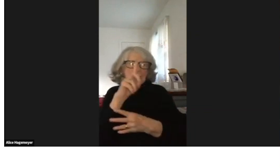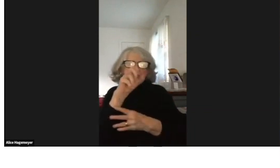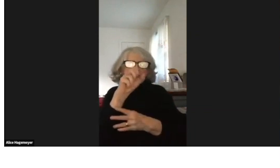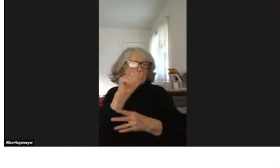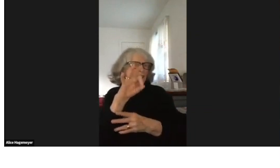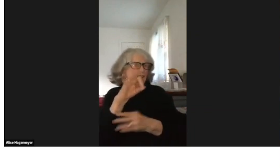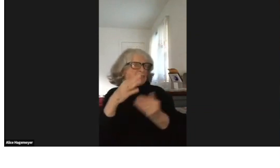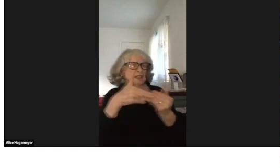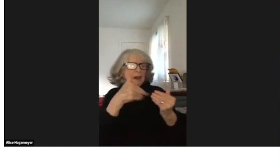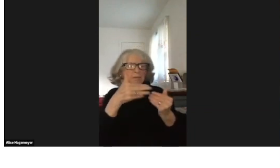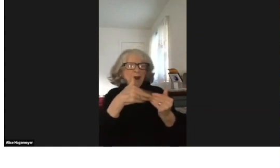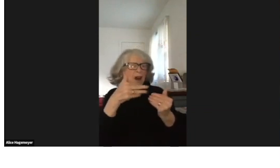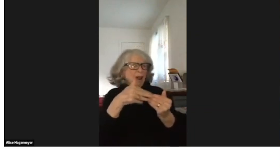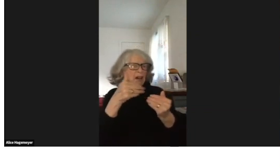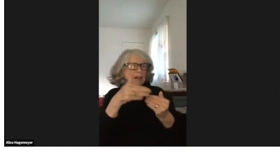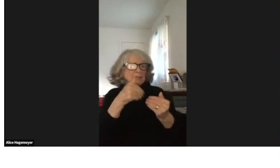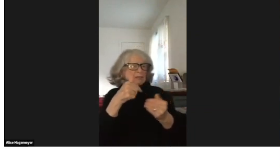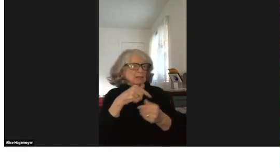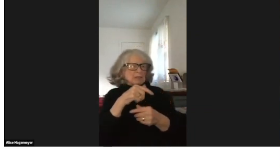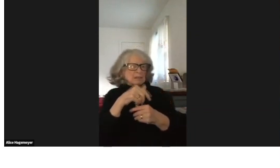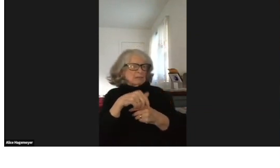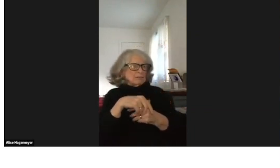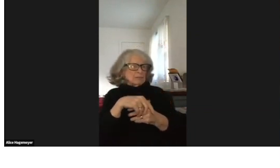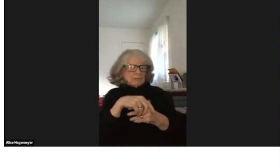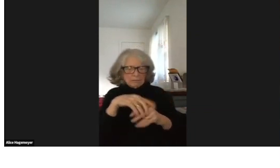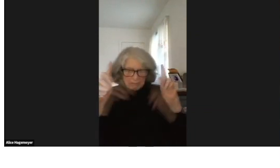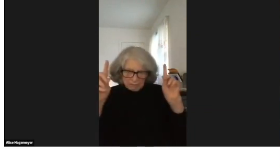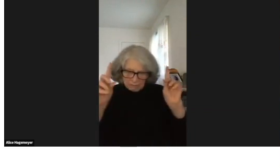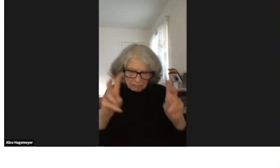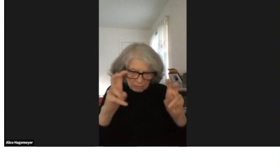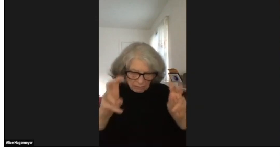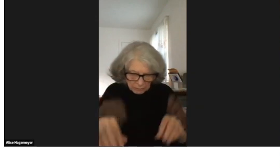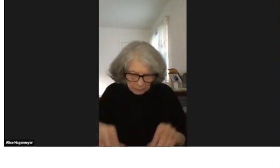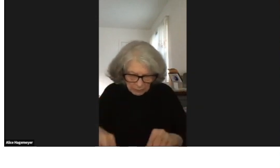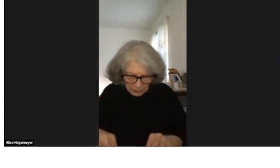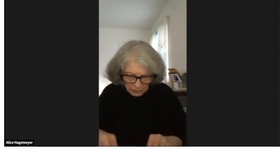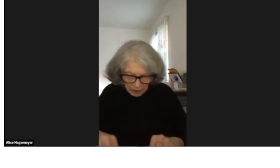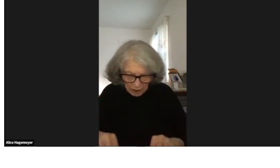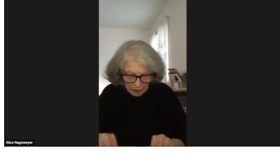If you look in the dictionary, deaf is simplified.